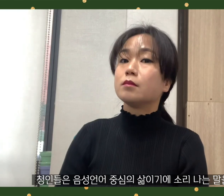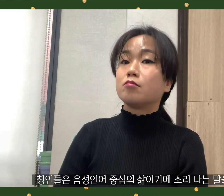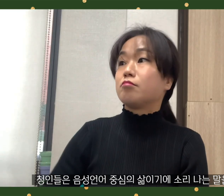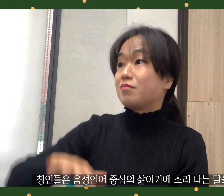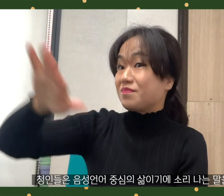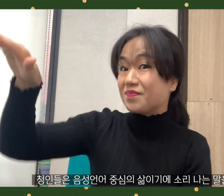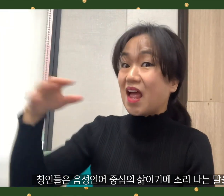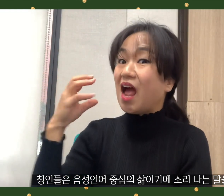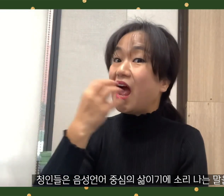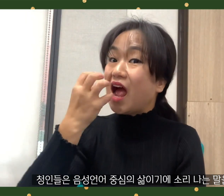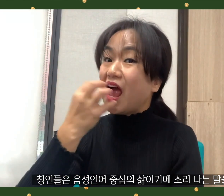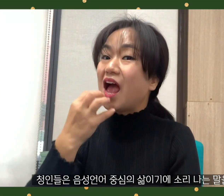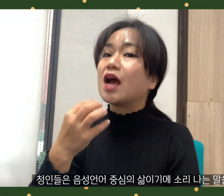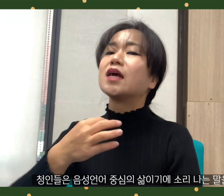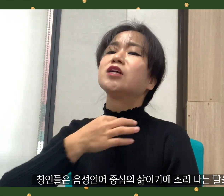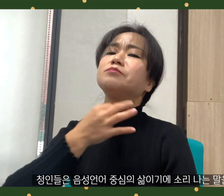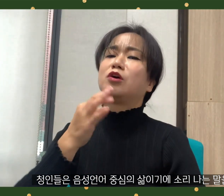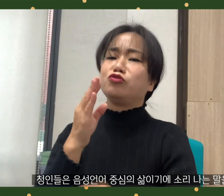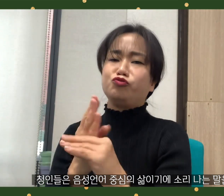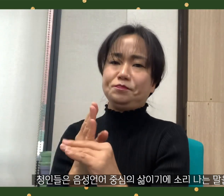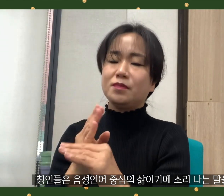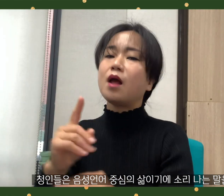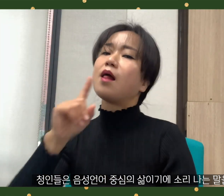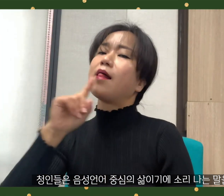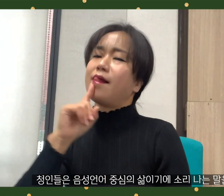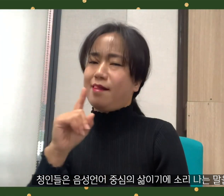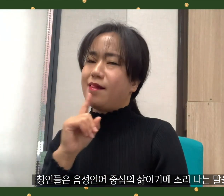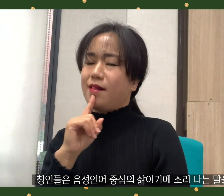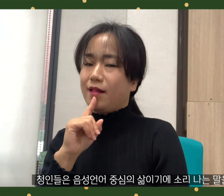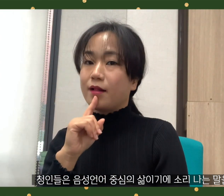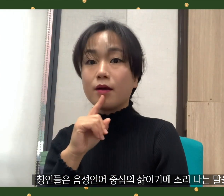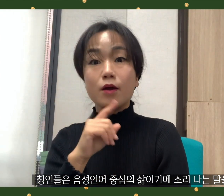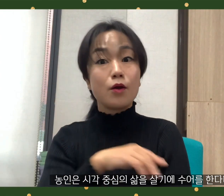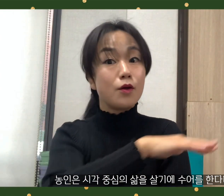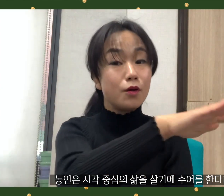hearing people speak out loud because their lives are centered on spoken language,